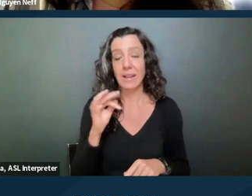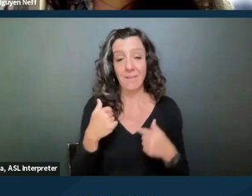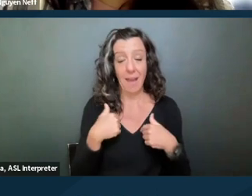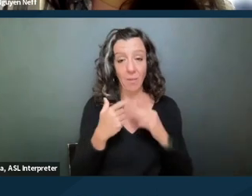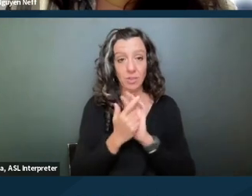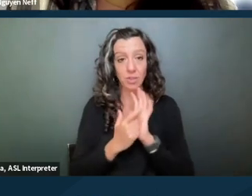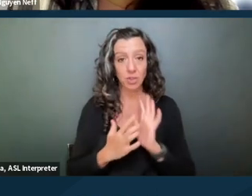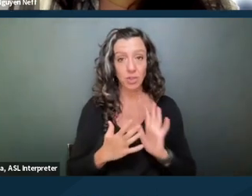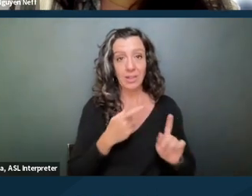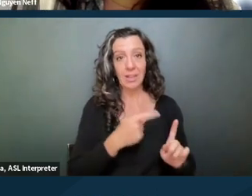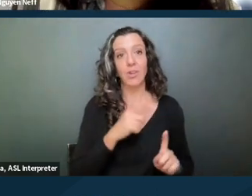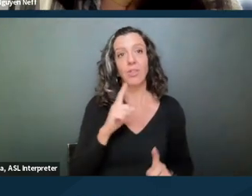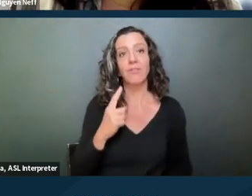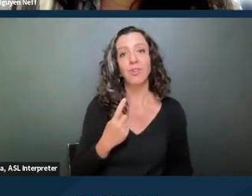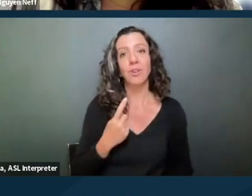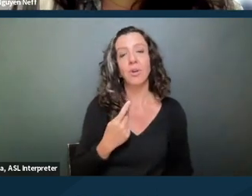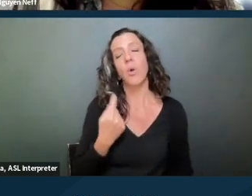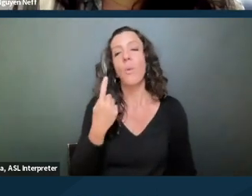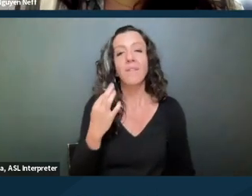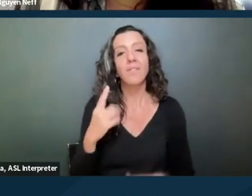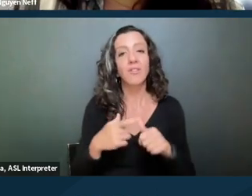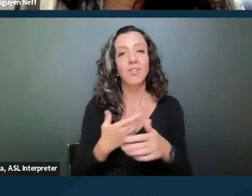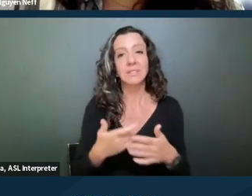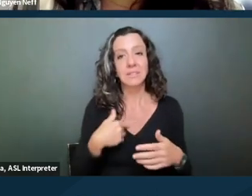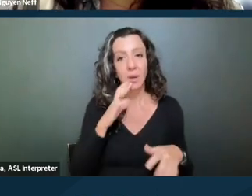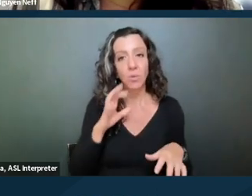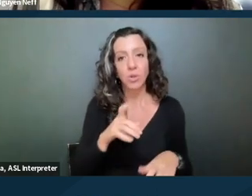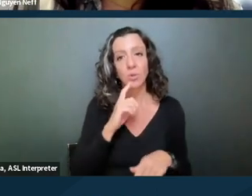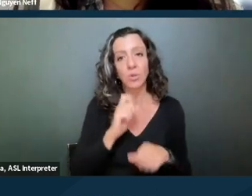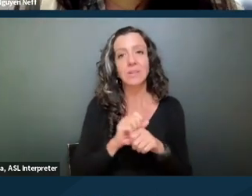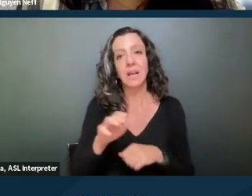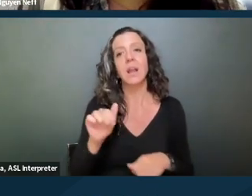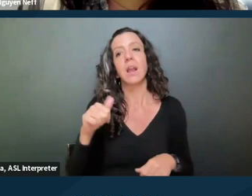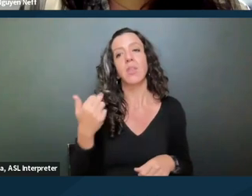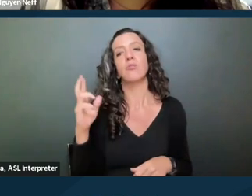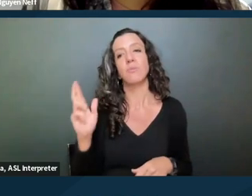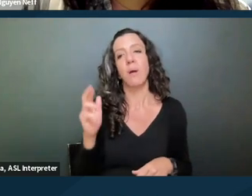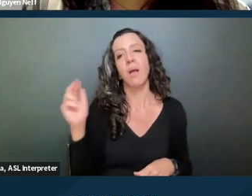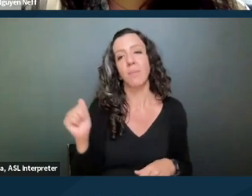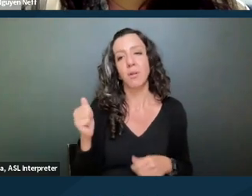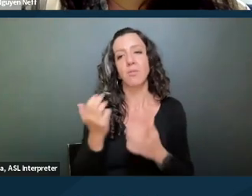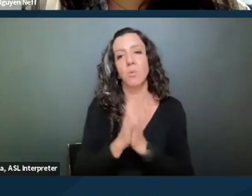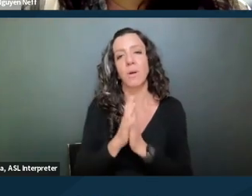the sort of the first, one of the first things I would do is send another visible accommodation request making all these things clear.